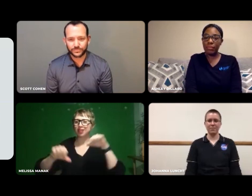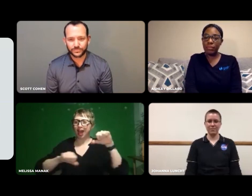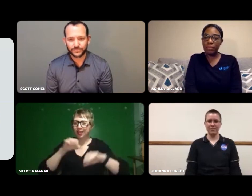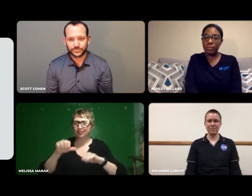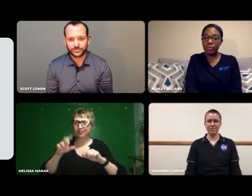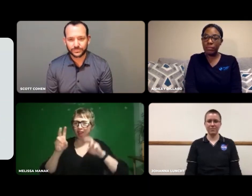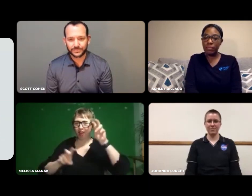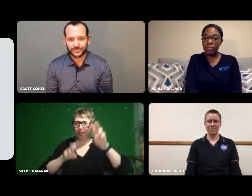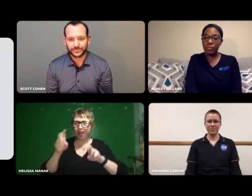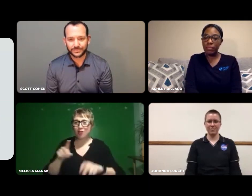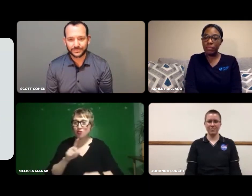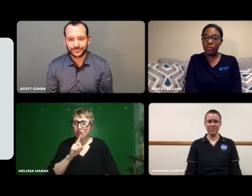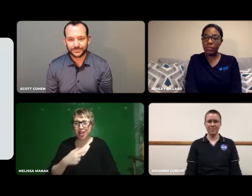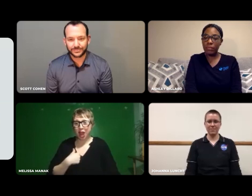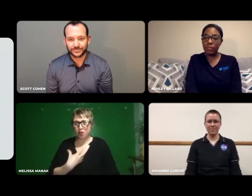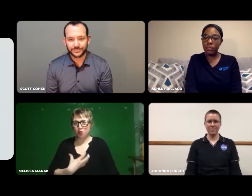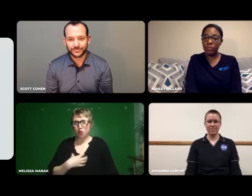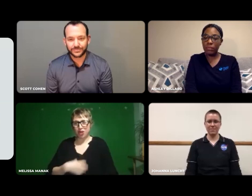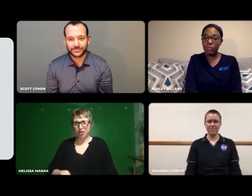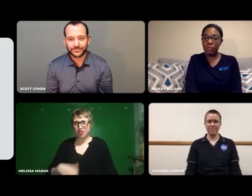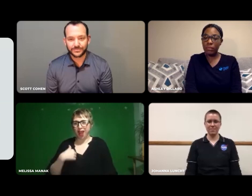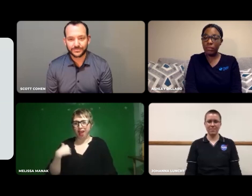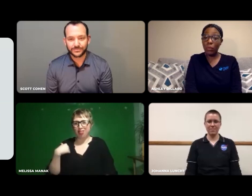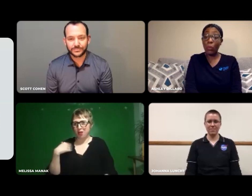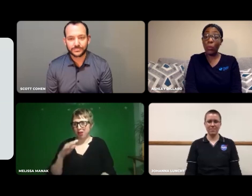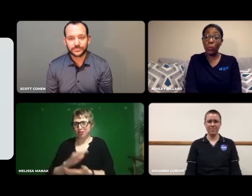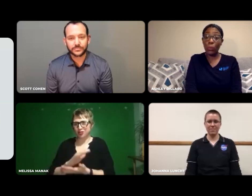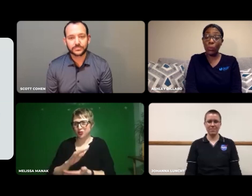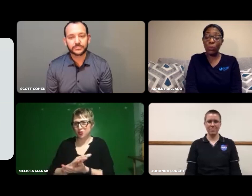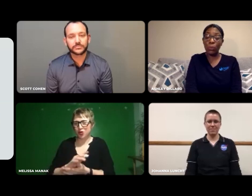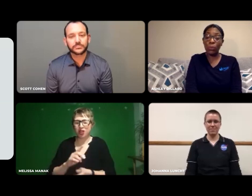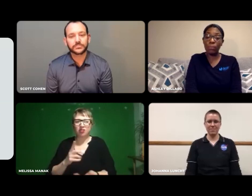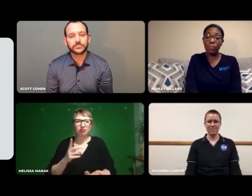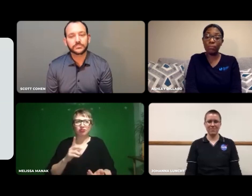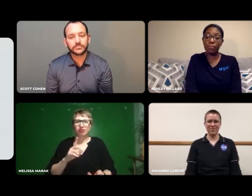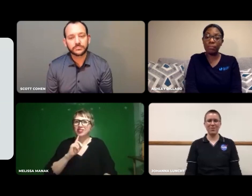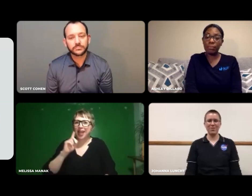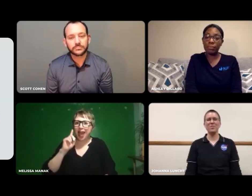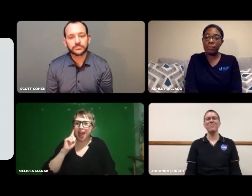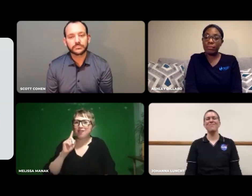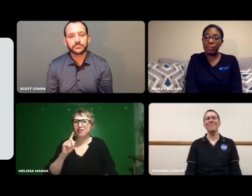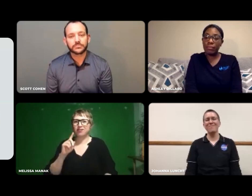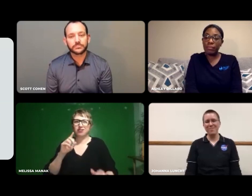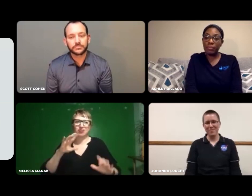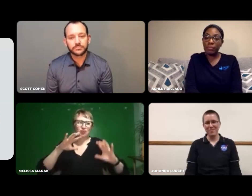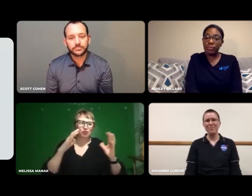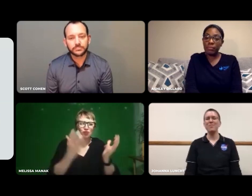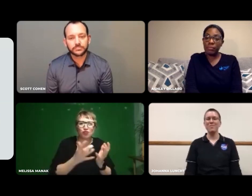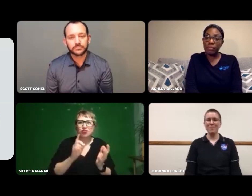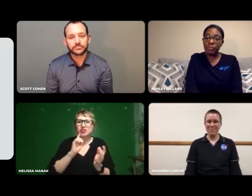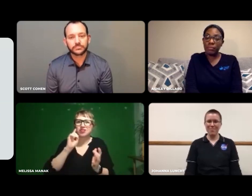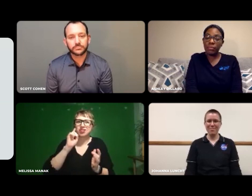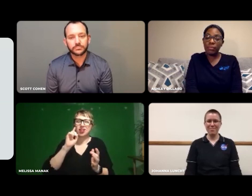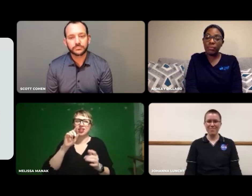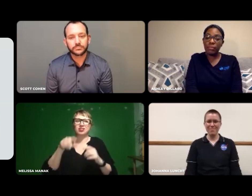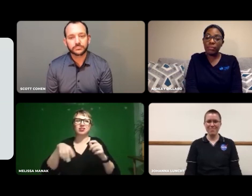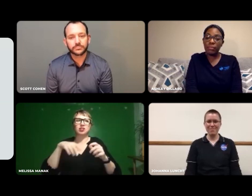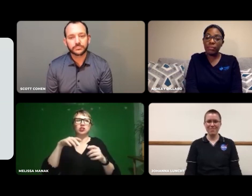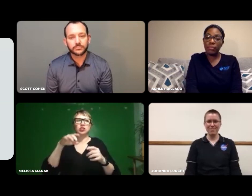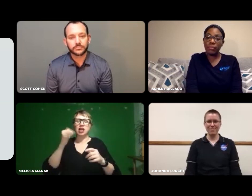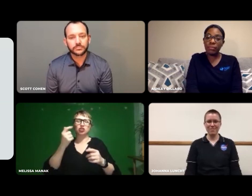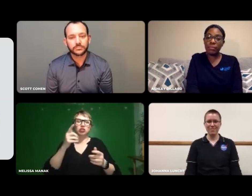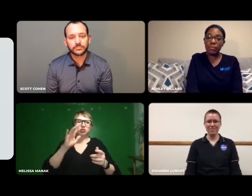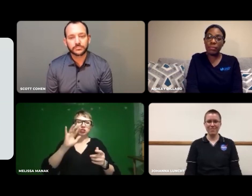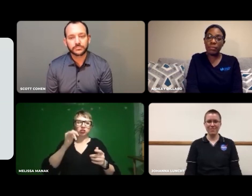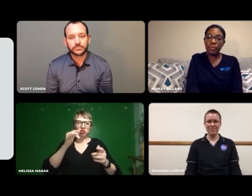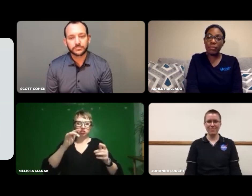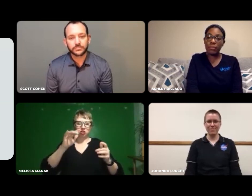I really wish we had a science fair, like they had when I was in school.